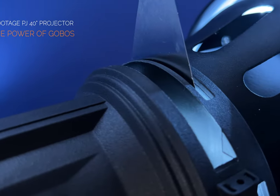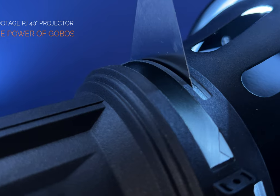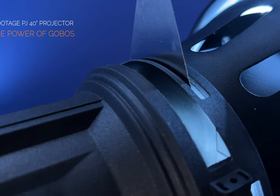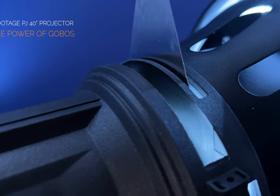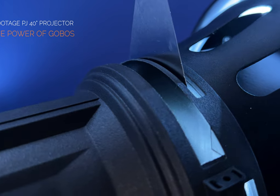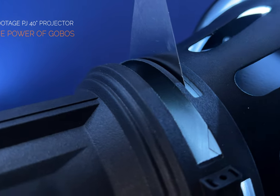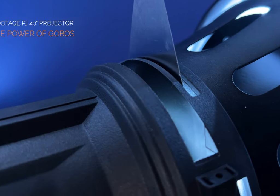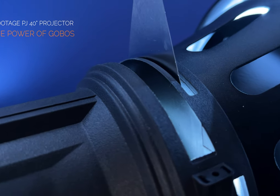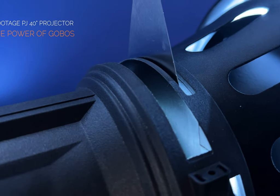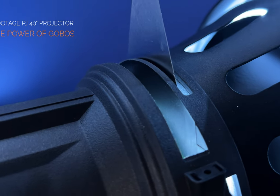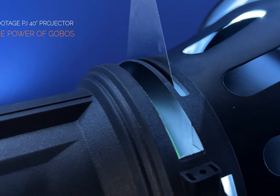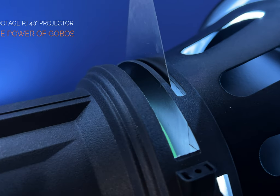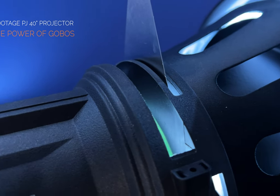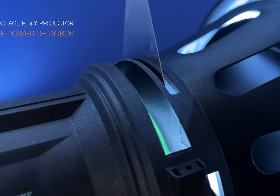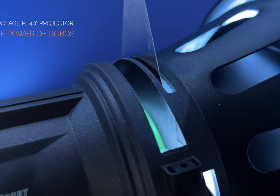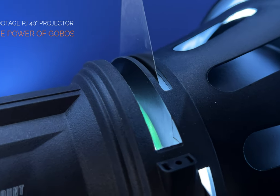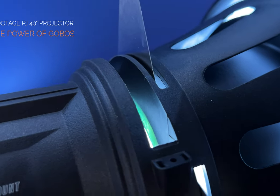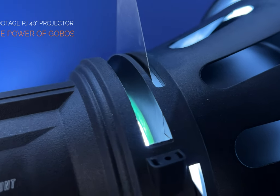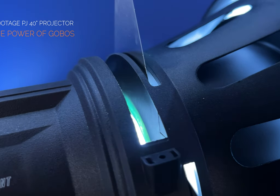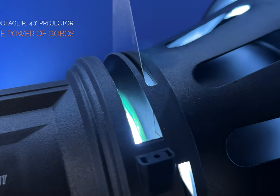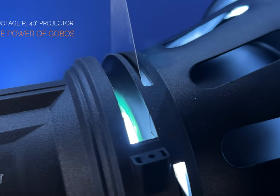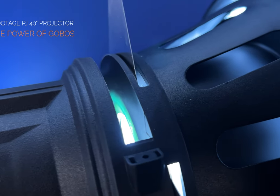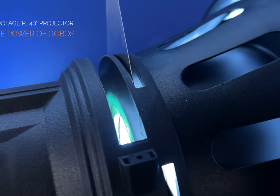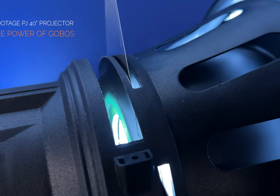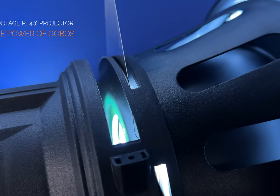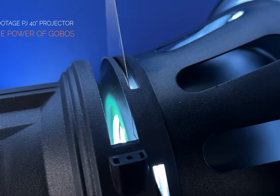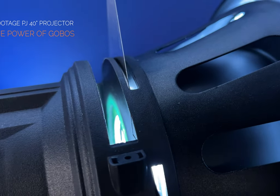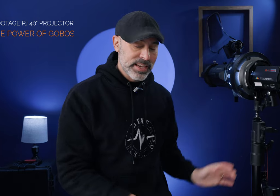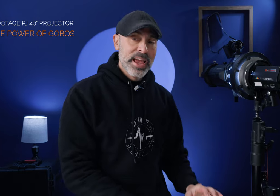holder right here which means now you can start putting things in between the light and the lens